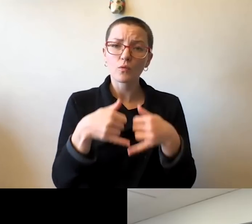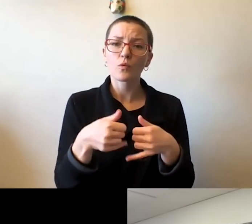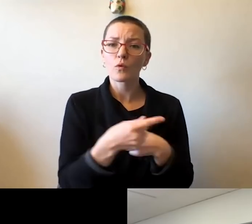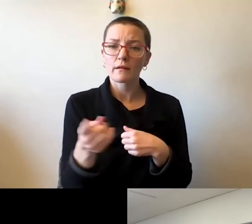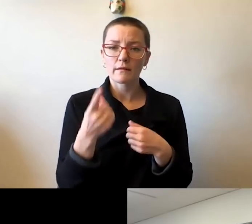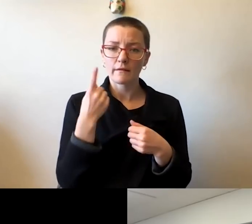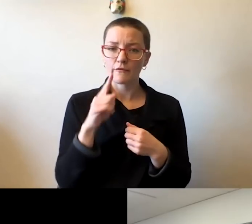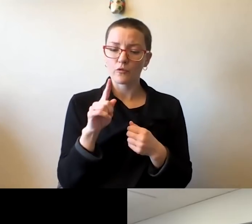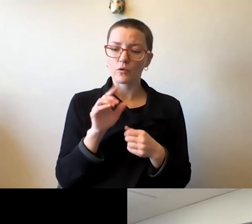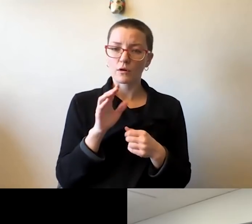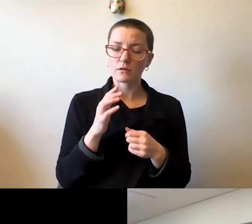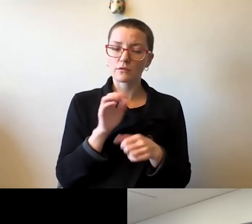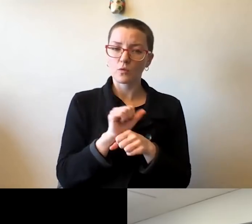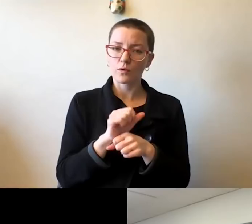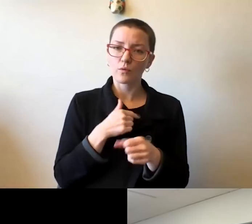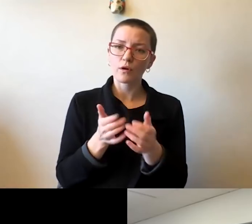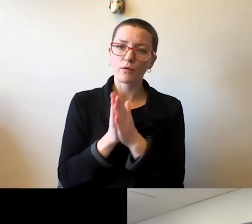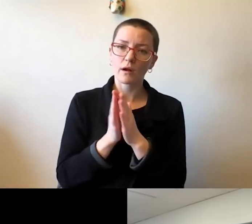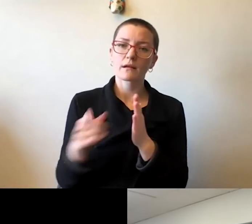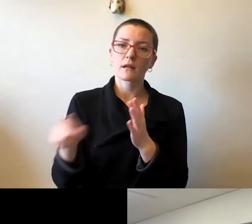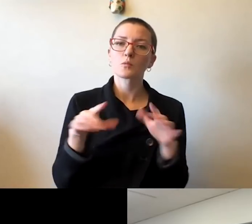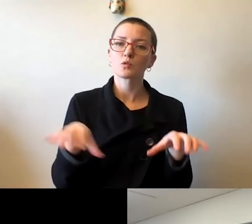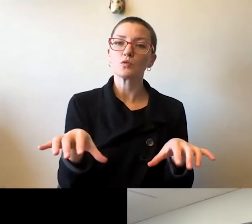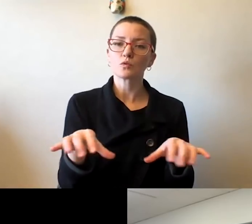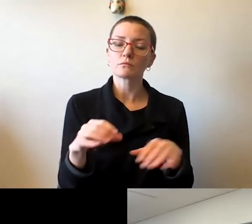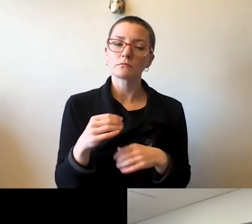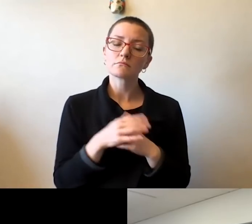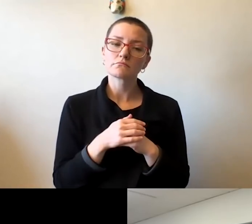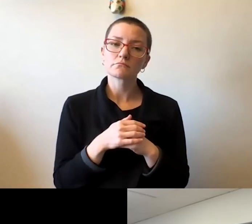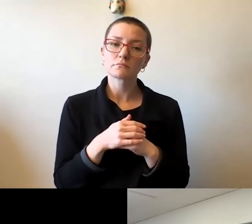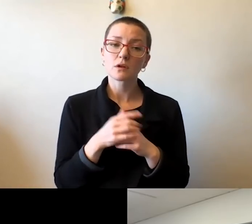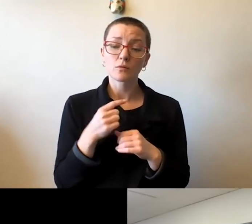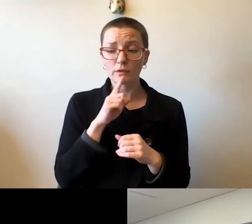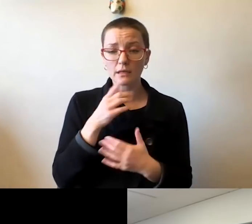that we're asking them to do. And so we're very, very appreciative of all they do